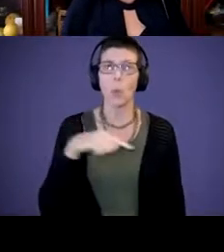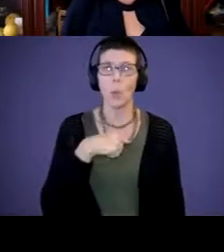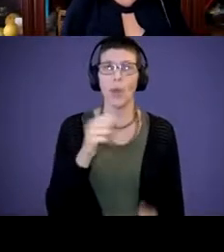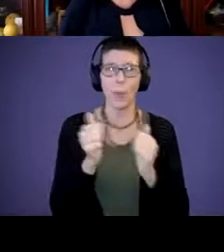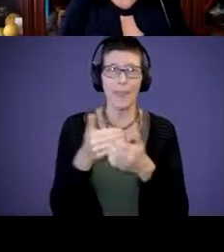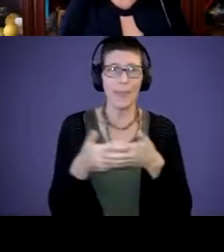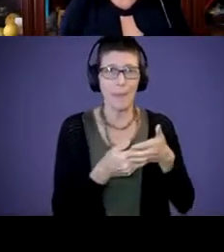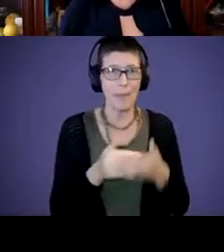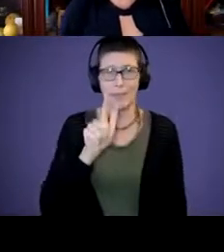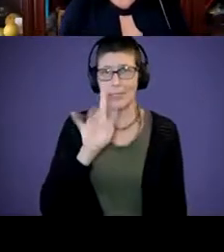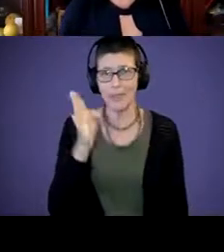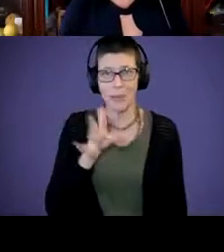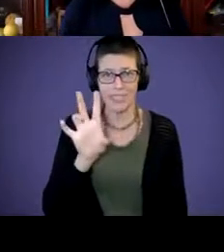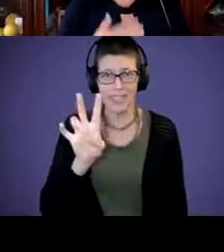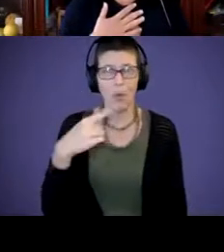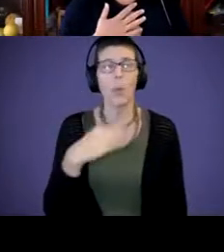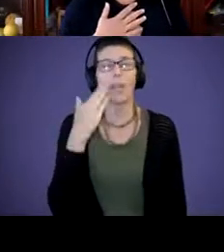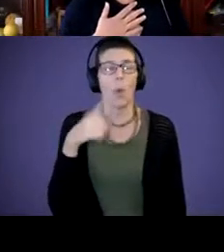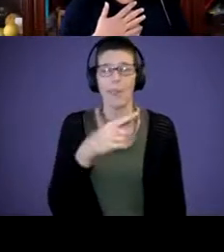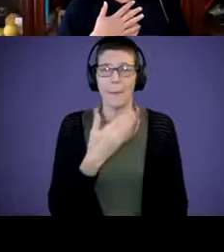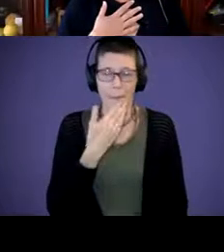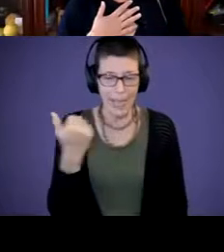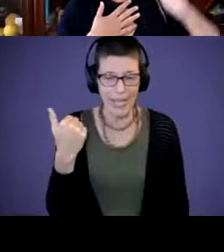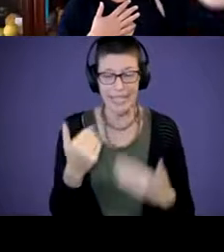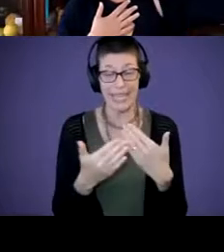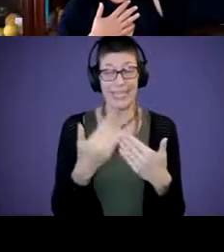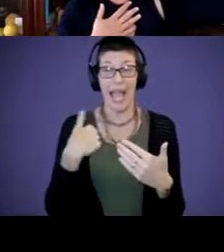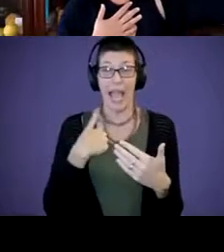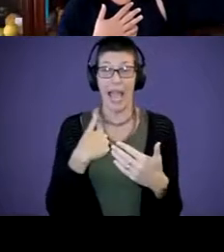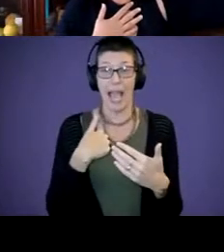We know them best. It's very easy. I put my professionals up on a pedestal.